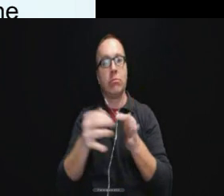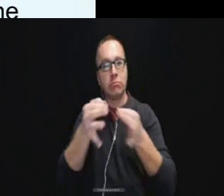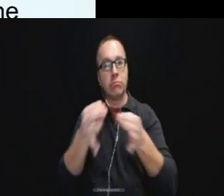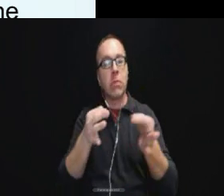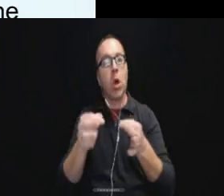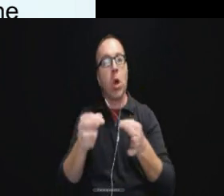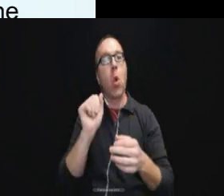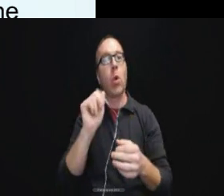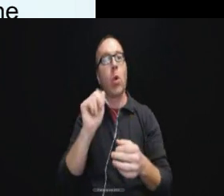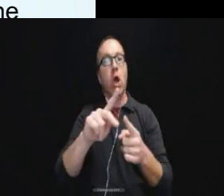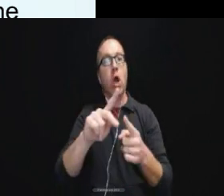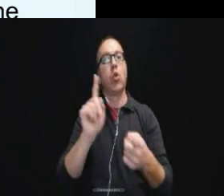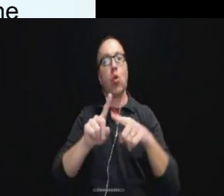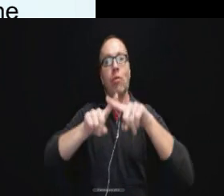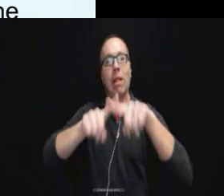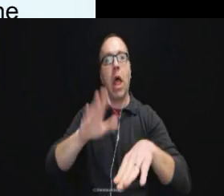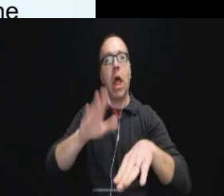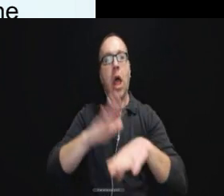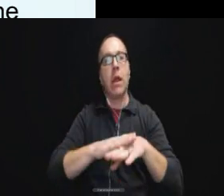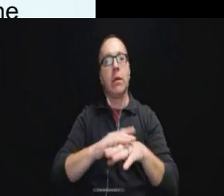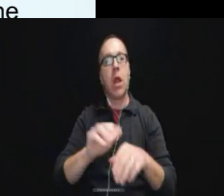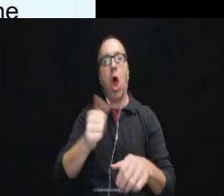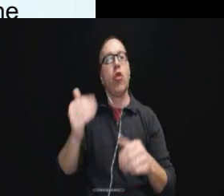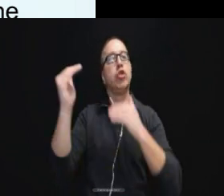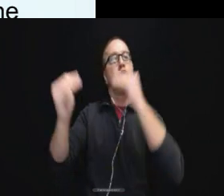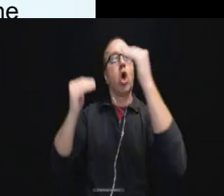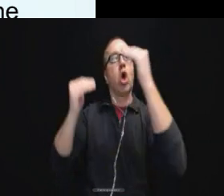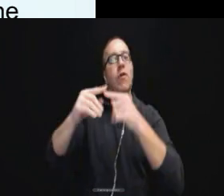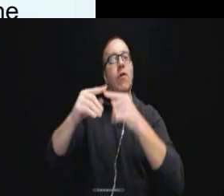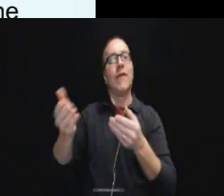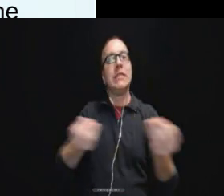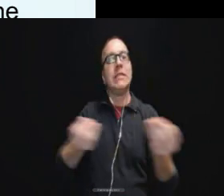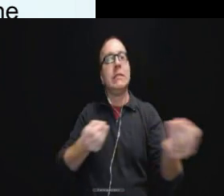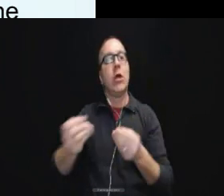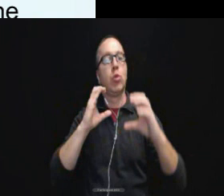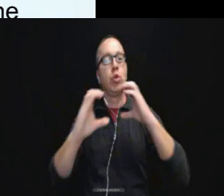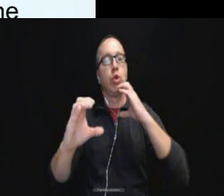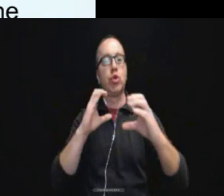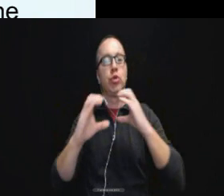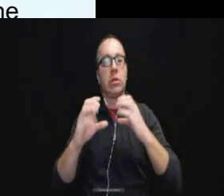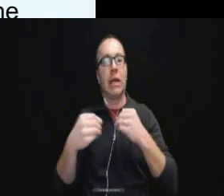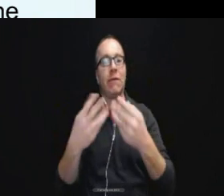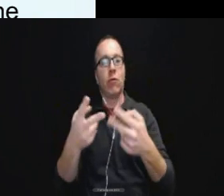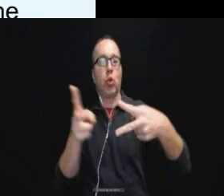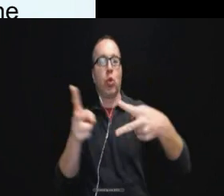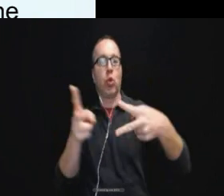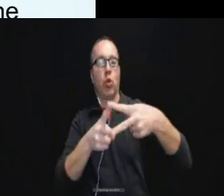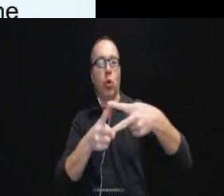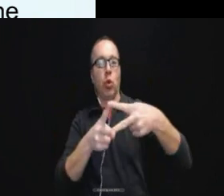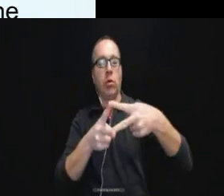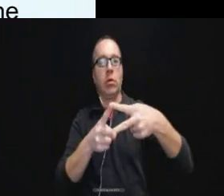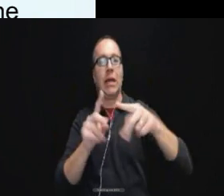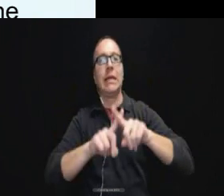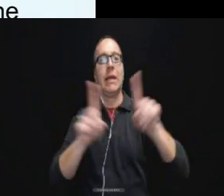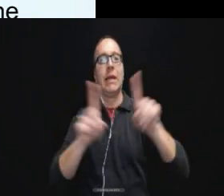okay to rely on an accompanying adult to facilitate communication and they give two kind of two different reasons.